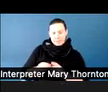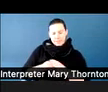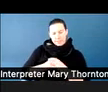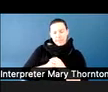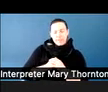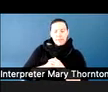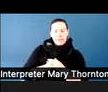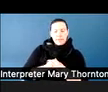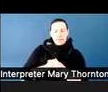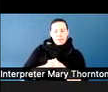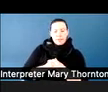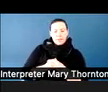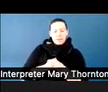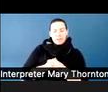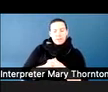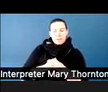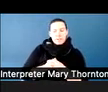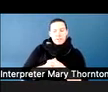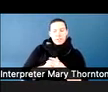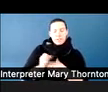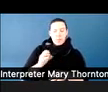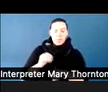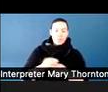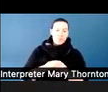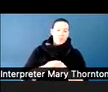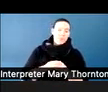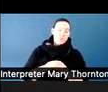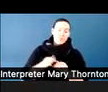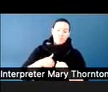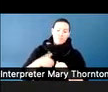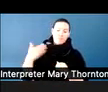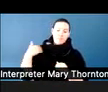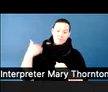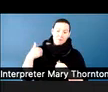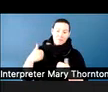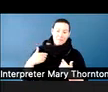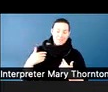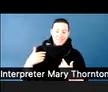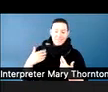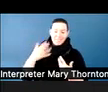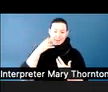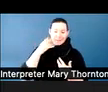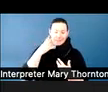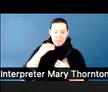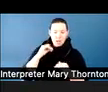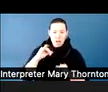And so one of my aha moments was working with somebody who did have quite a long processing delay.